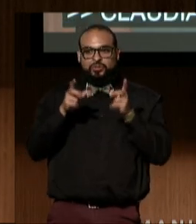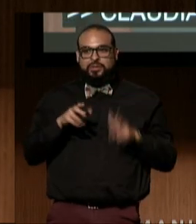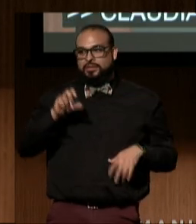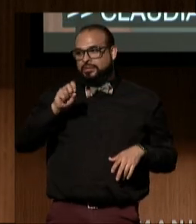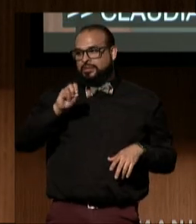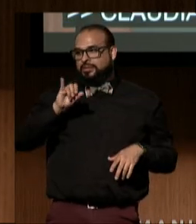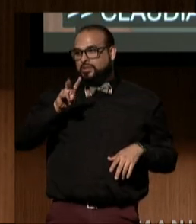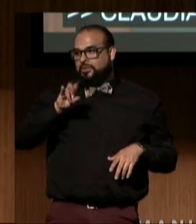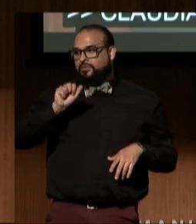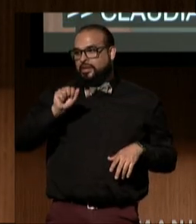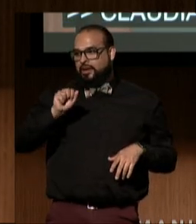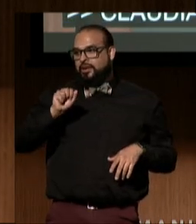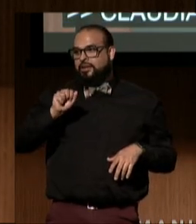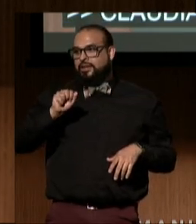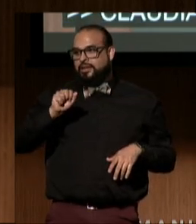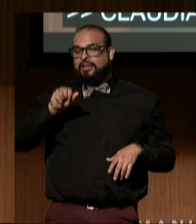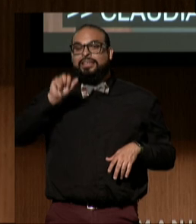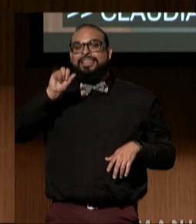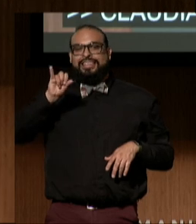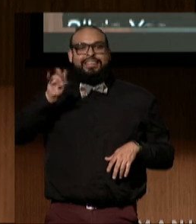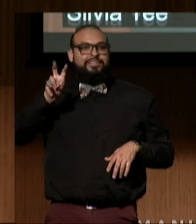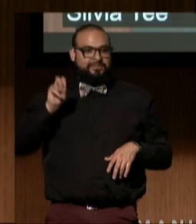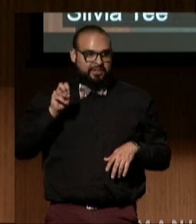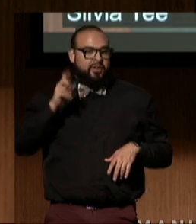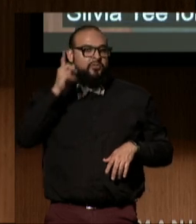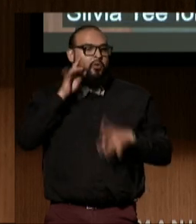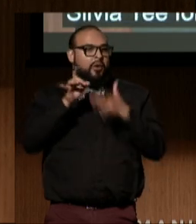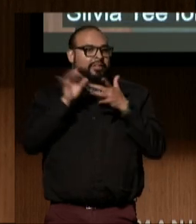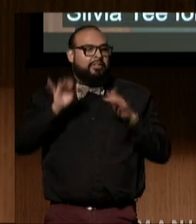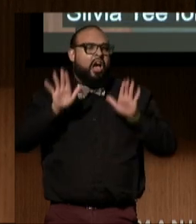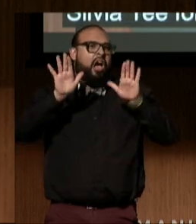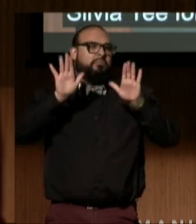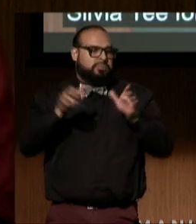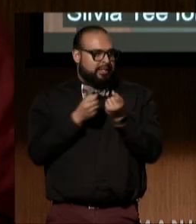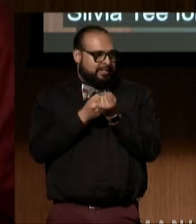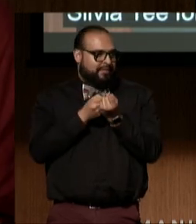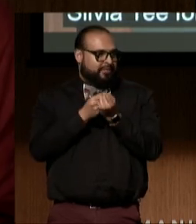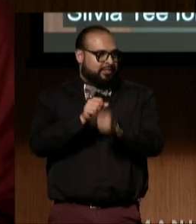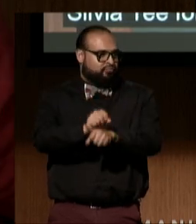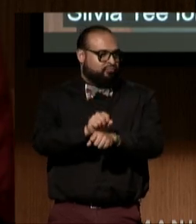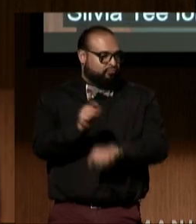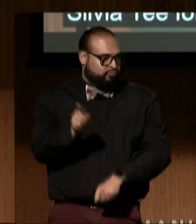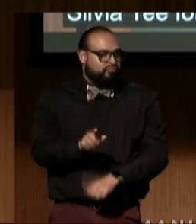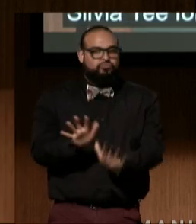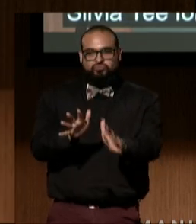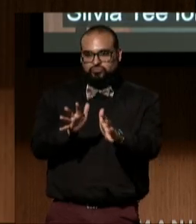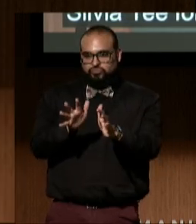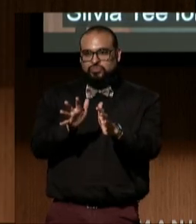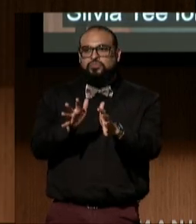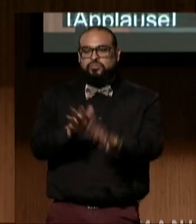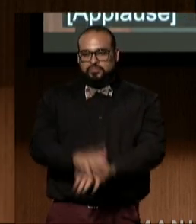for leading this critical advocacy. (audience applauding)